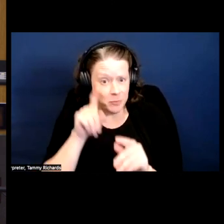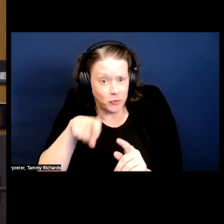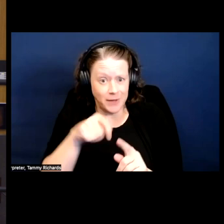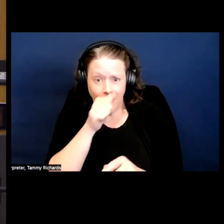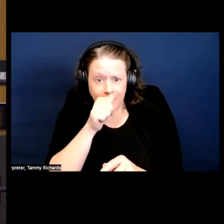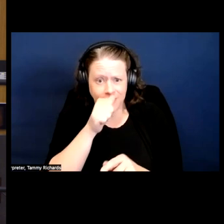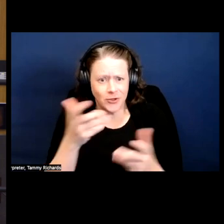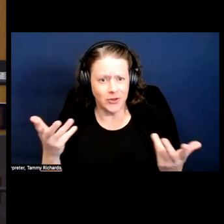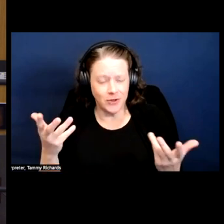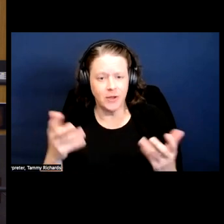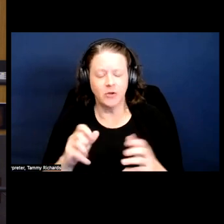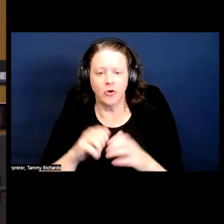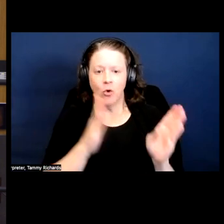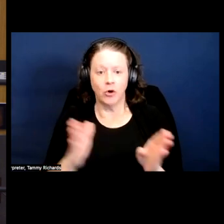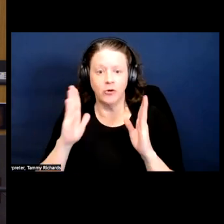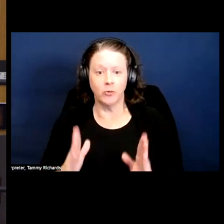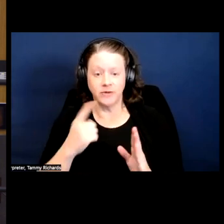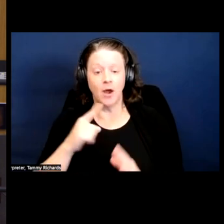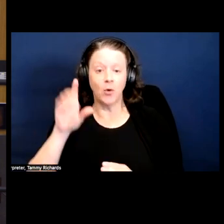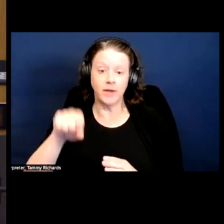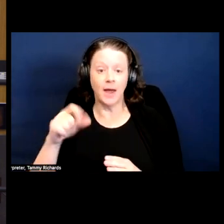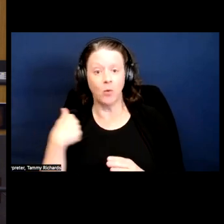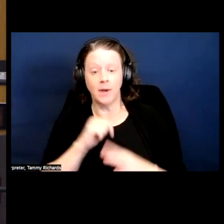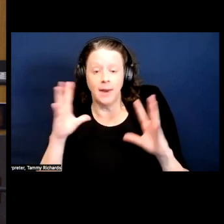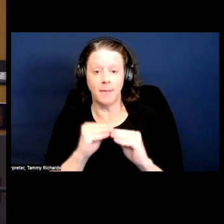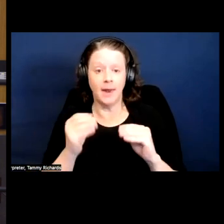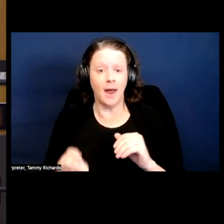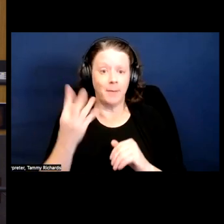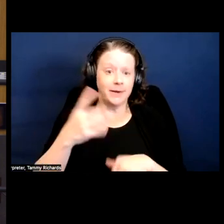And the organizer was saying yeah, we met this many times and this many people came